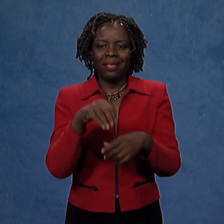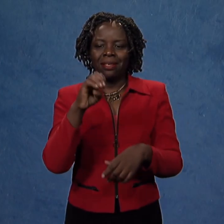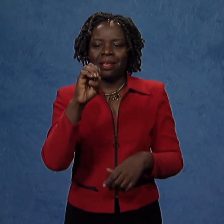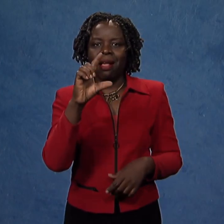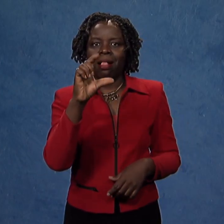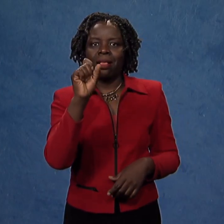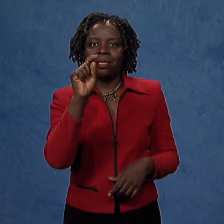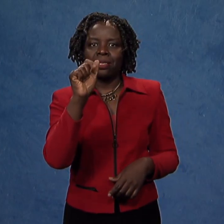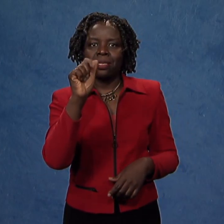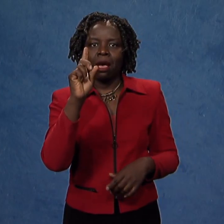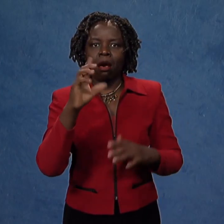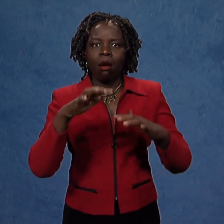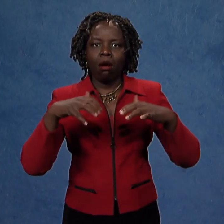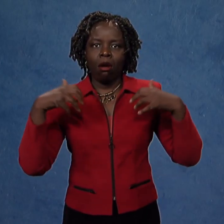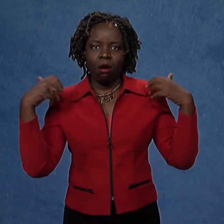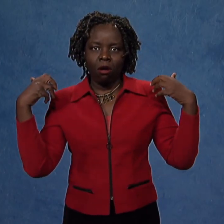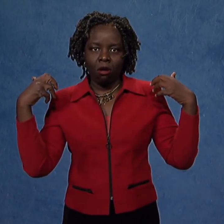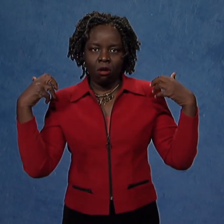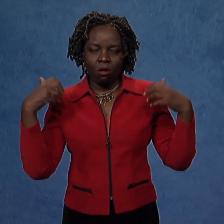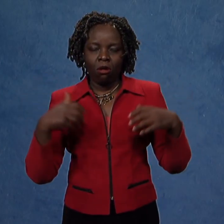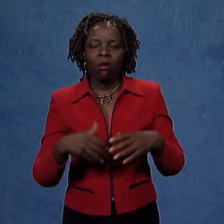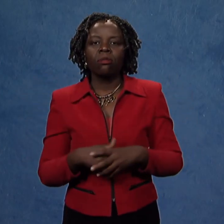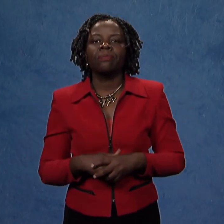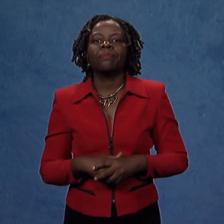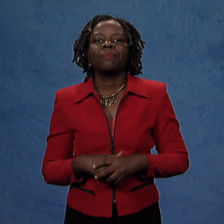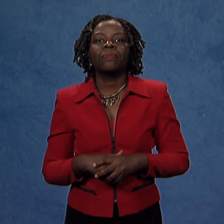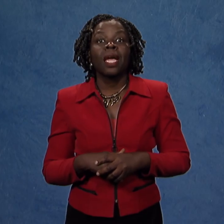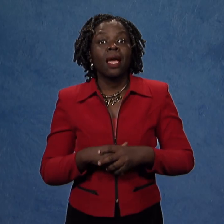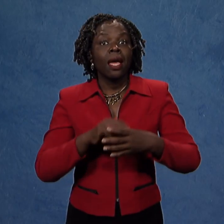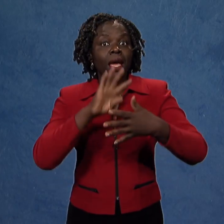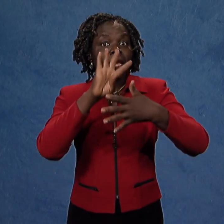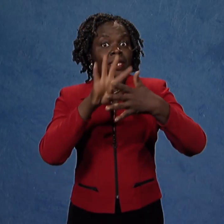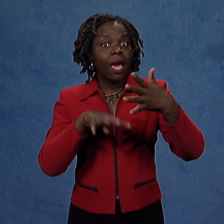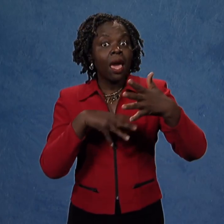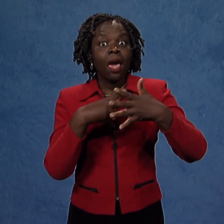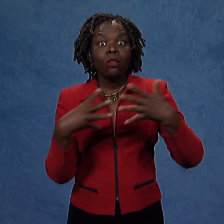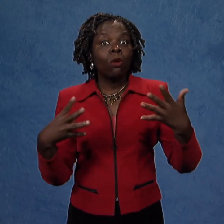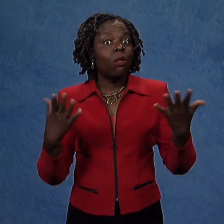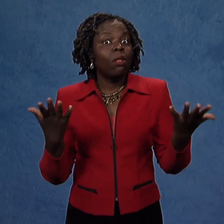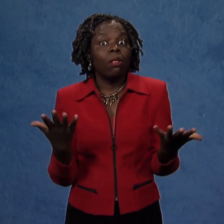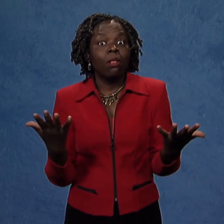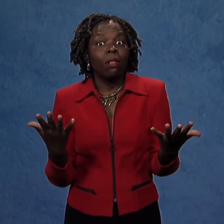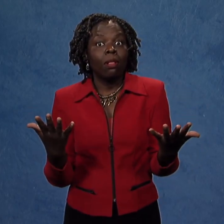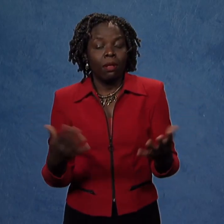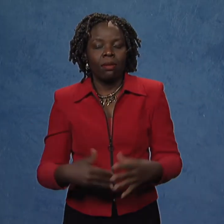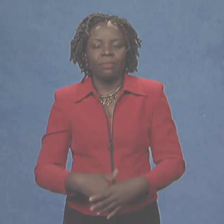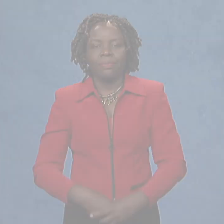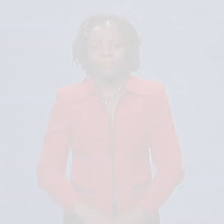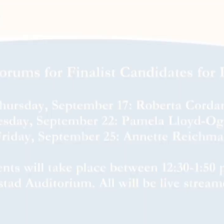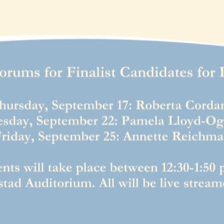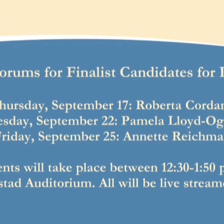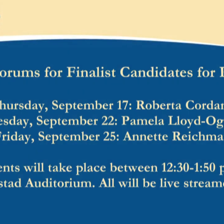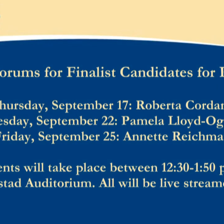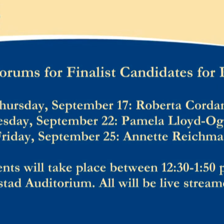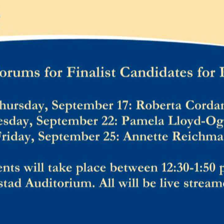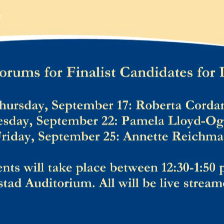in Elstad Auditorium. The schedule is as follows: